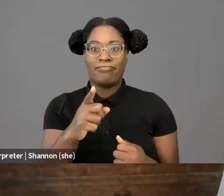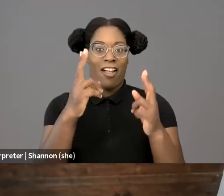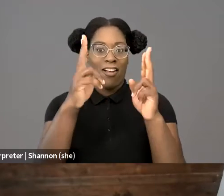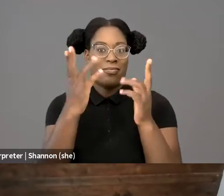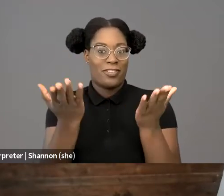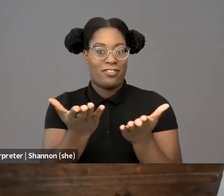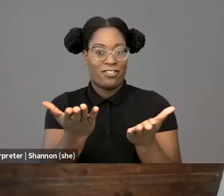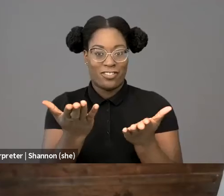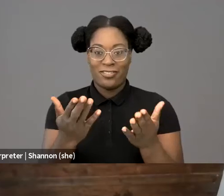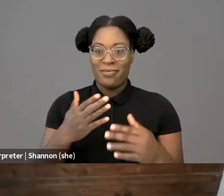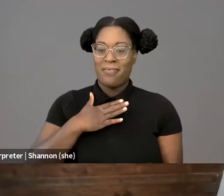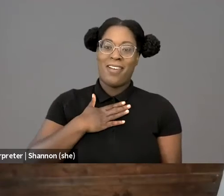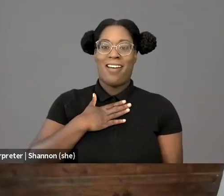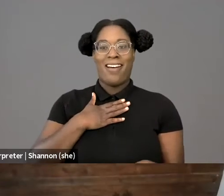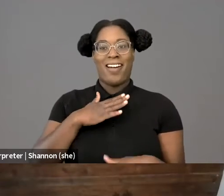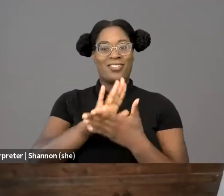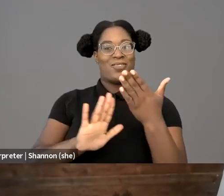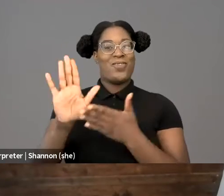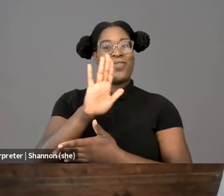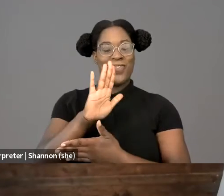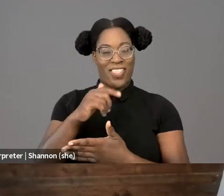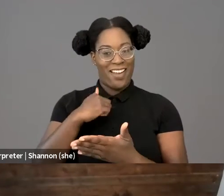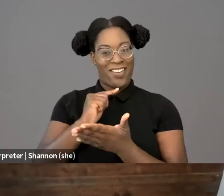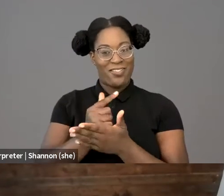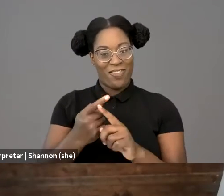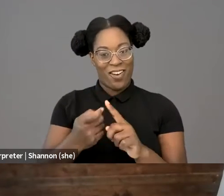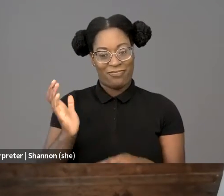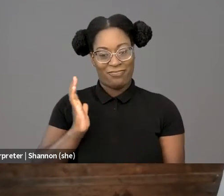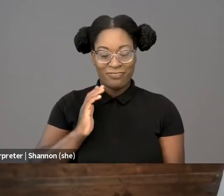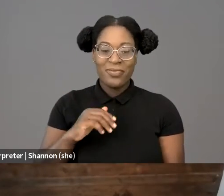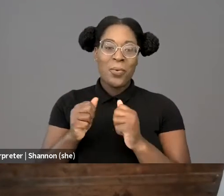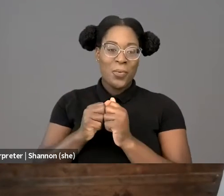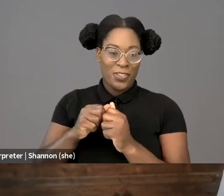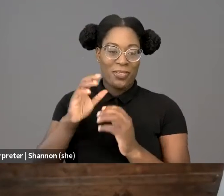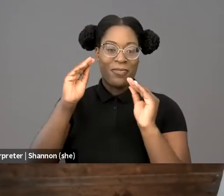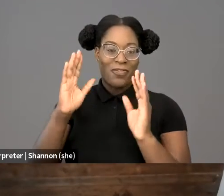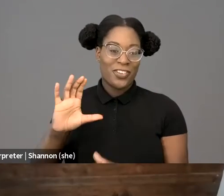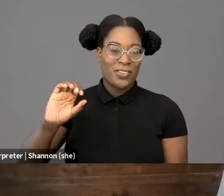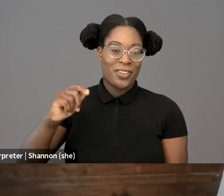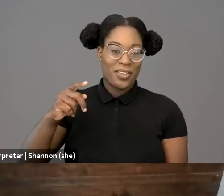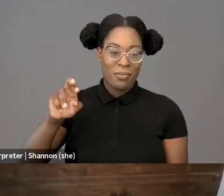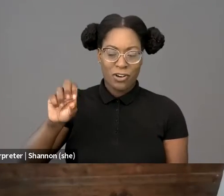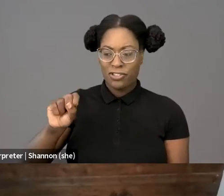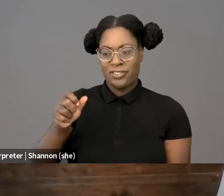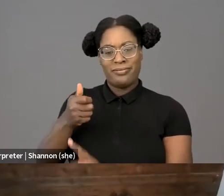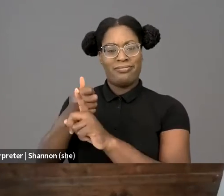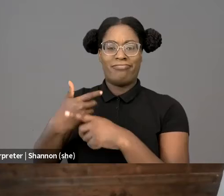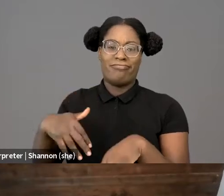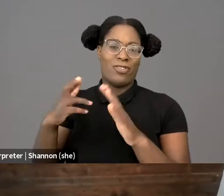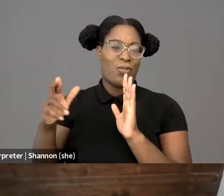alongside my dear brother, Professor Bennett Capers, who is a true role model for me personally, and also a tremendous asset to the Academy